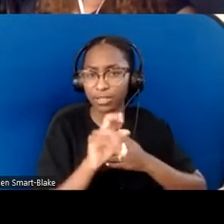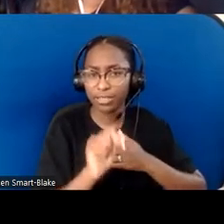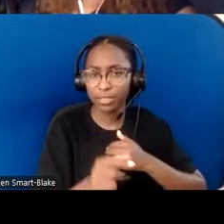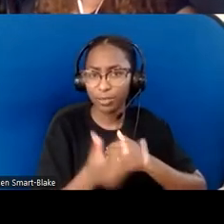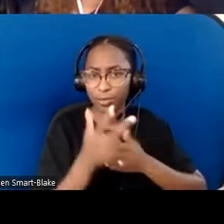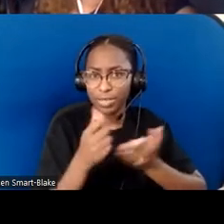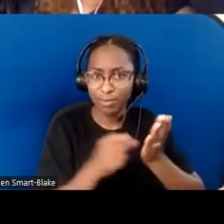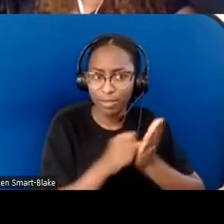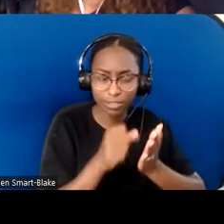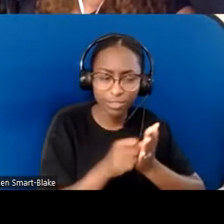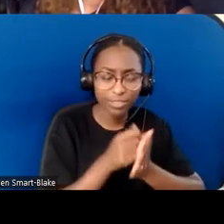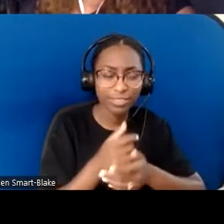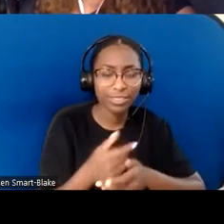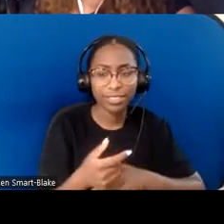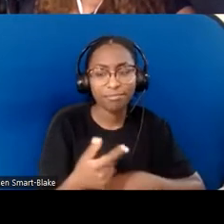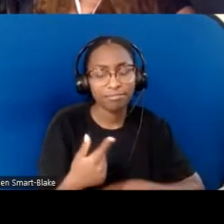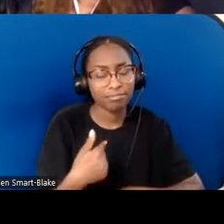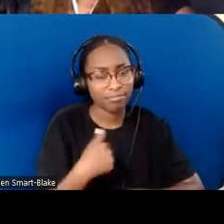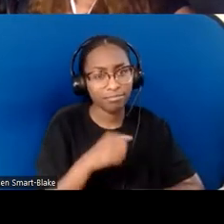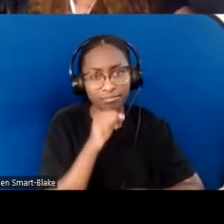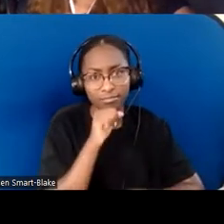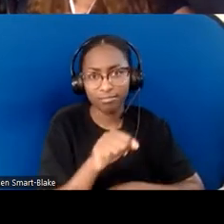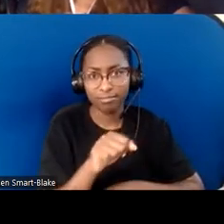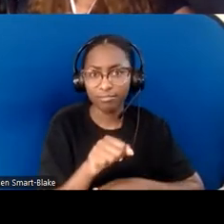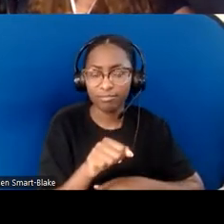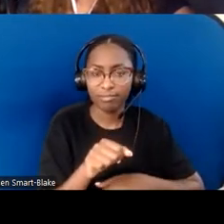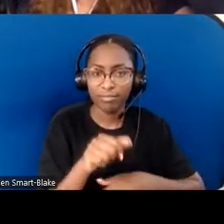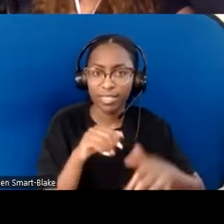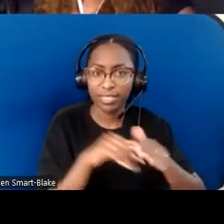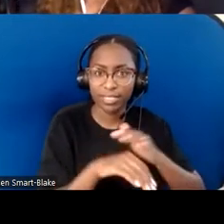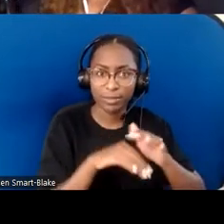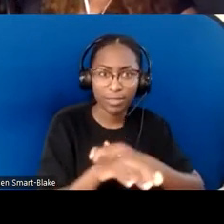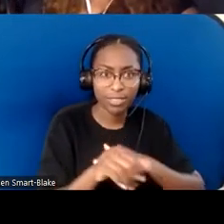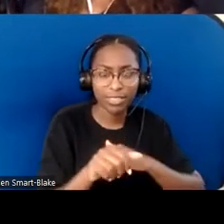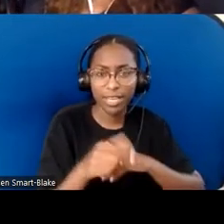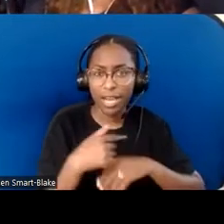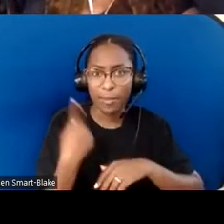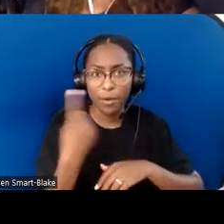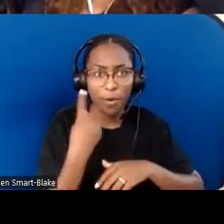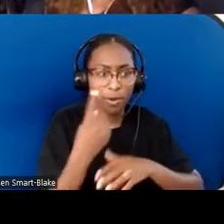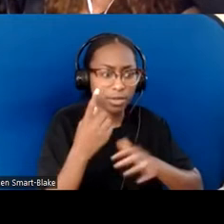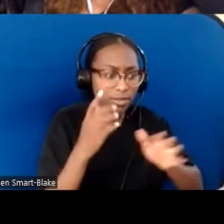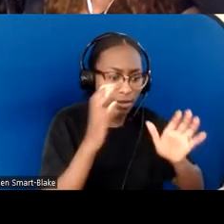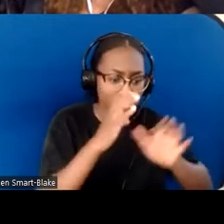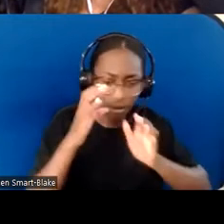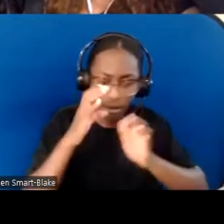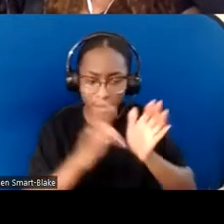and I'm absolutely an accessibility nut; I mean, I'm forever measuring, forever looking. But it isn't about measuring; it's about